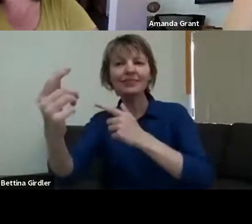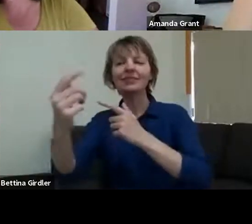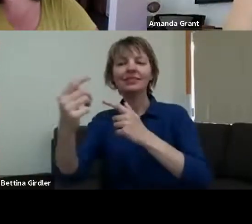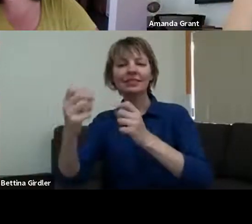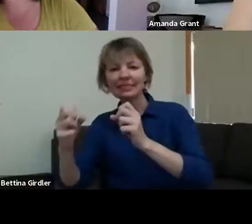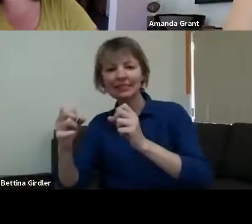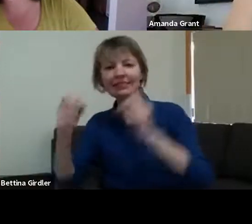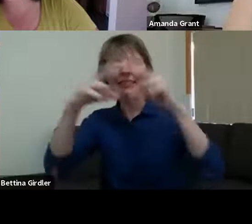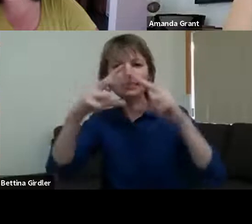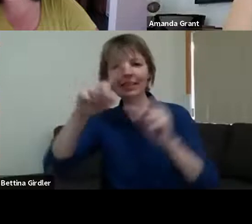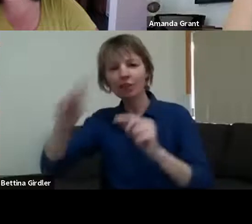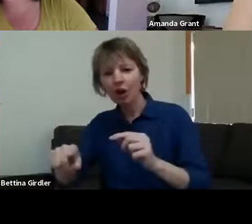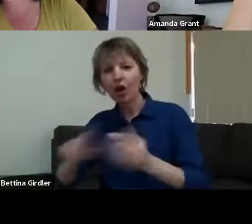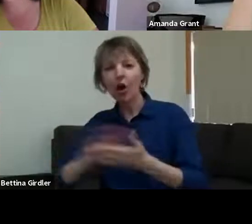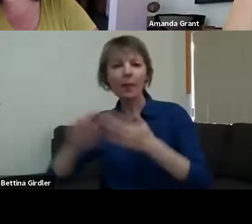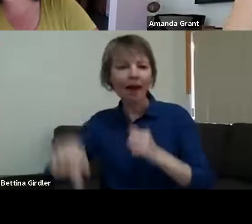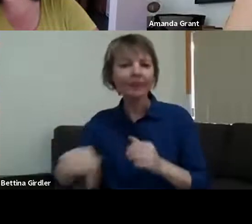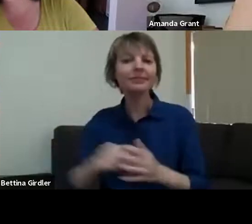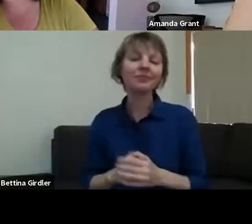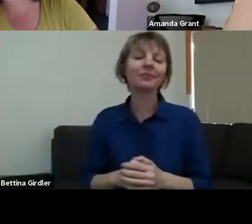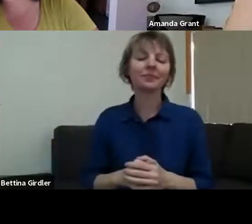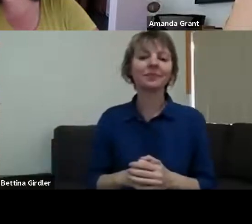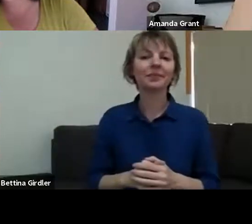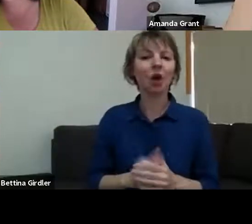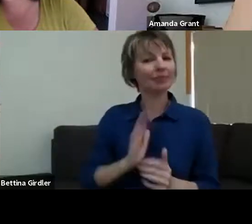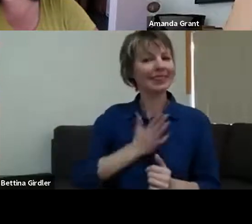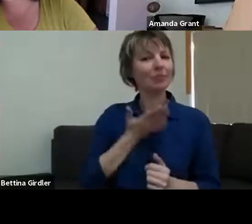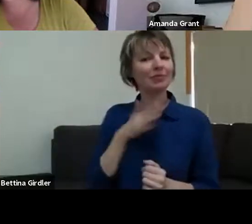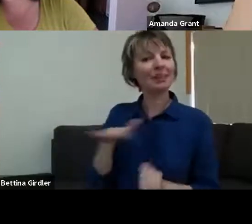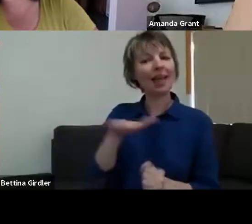interesting place. It's just a small town, but the fire was much bigger